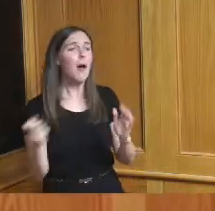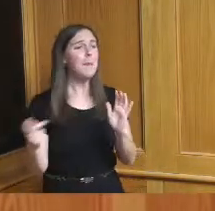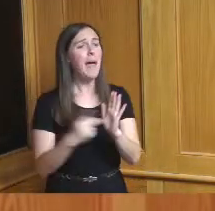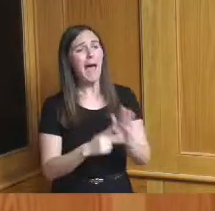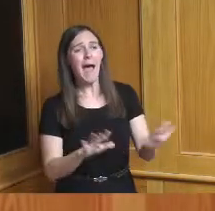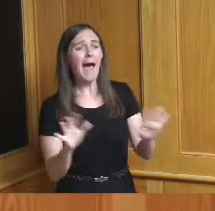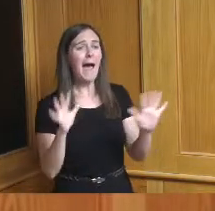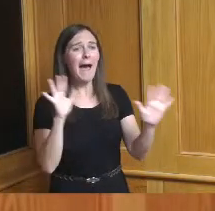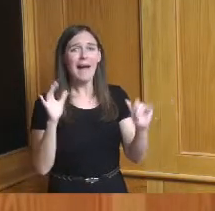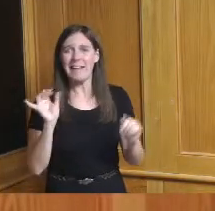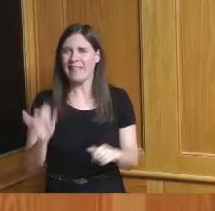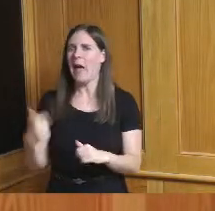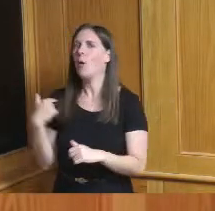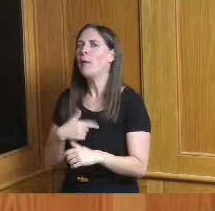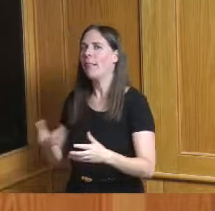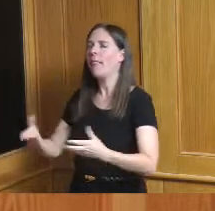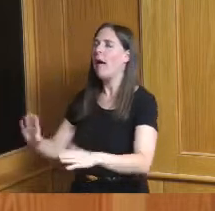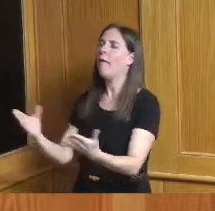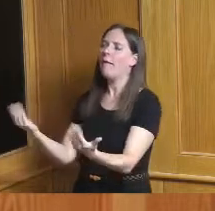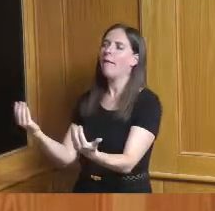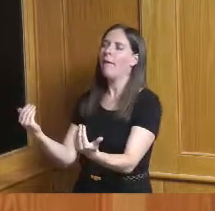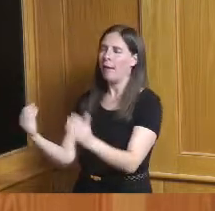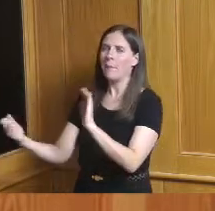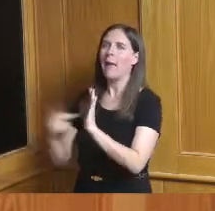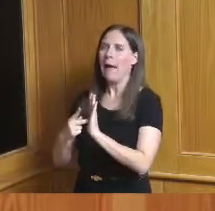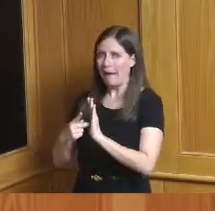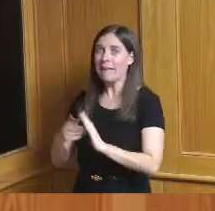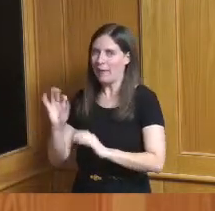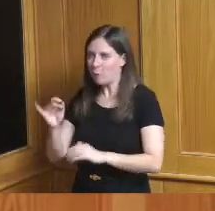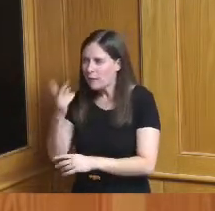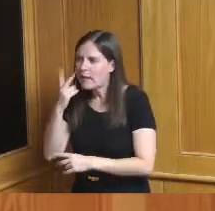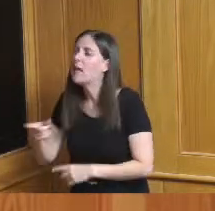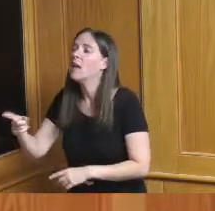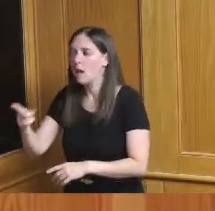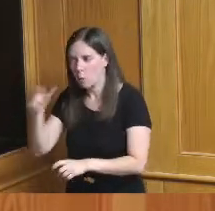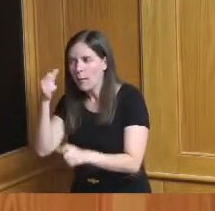and we let him come back so every time we see him say don't forget we let you come back so